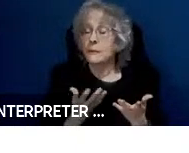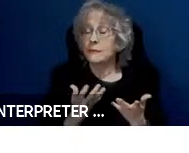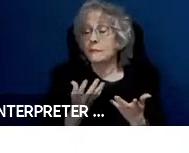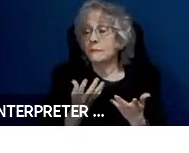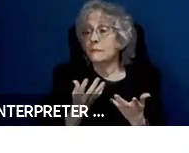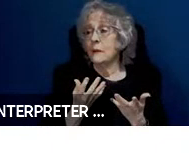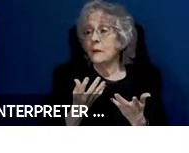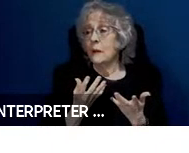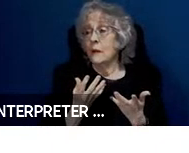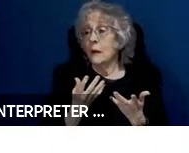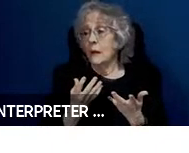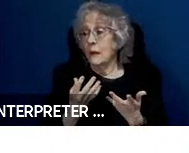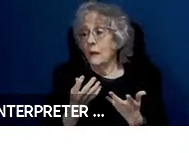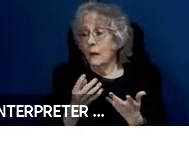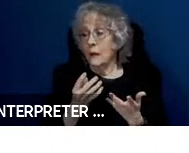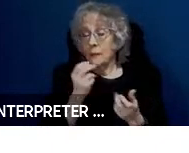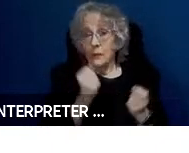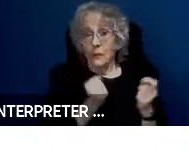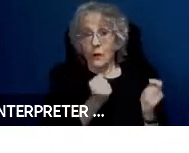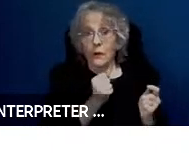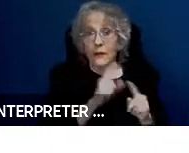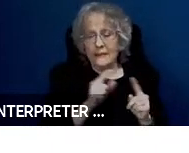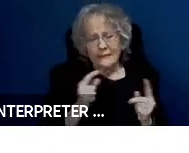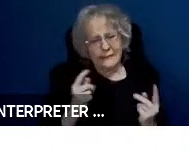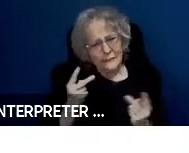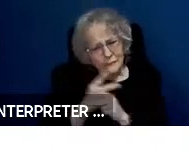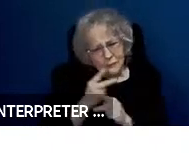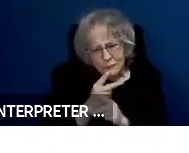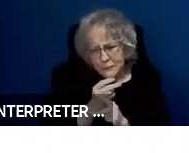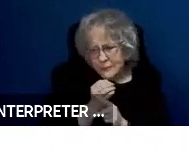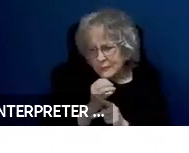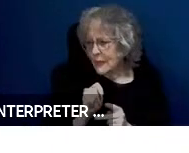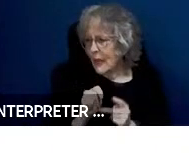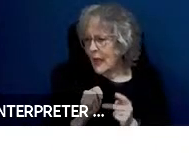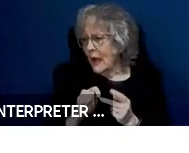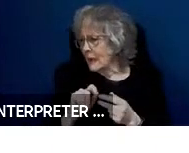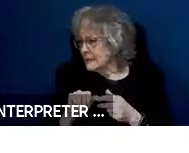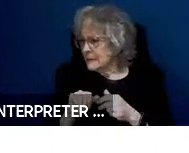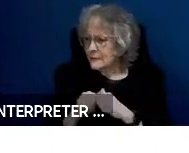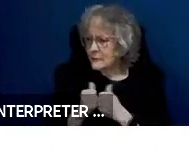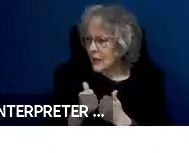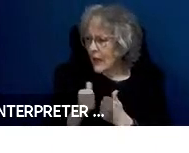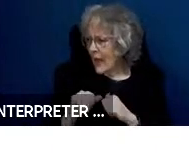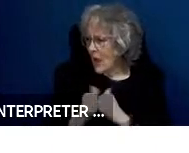vehicle needs to actually tease out and how well is it or how good is it at doing that?